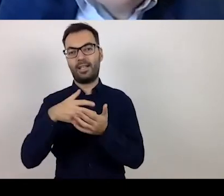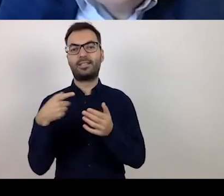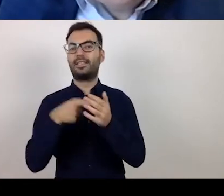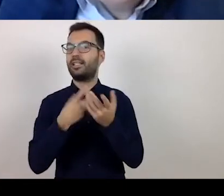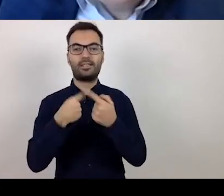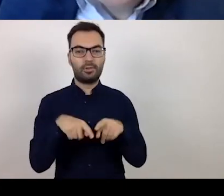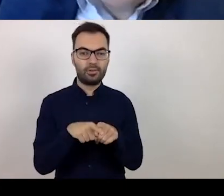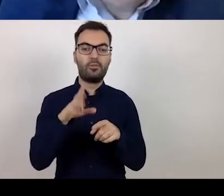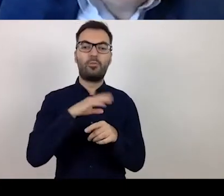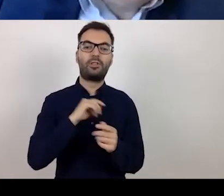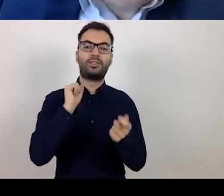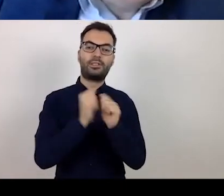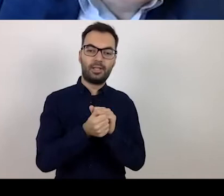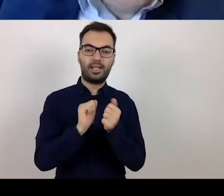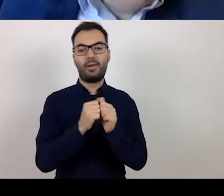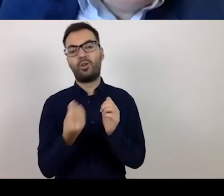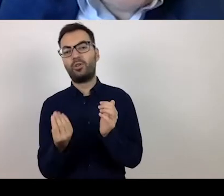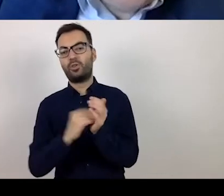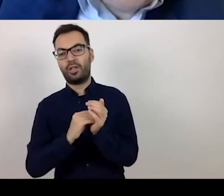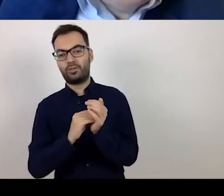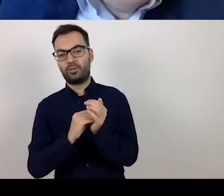changing or involvement of an additional partner.